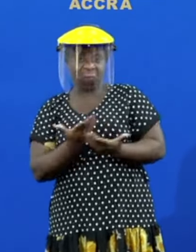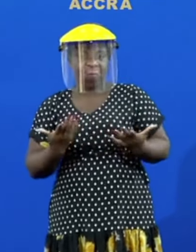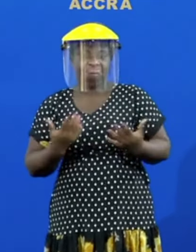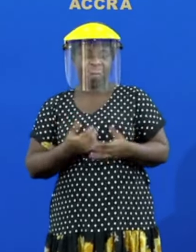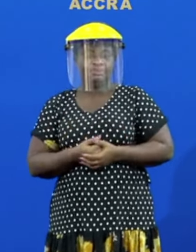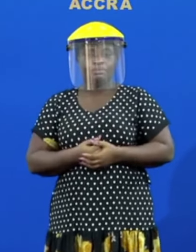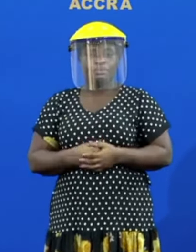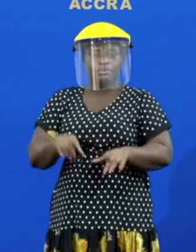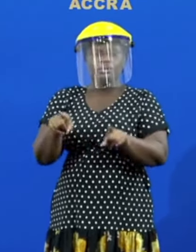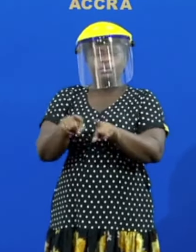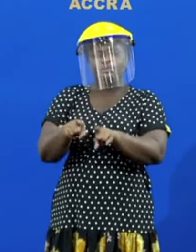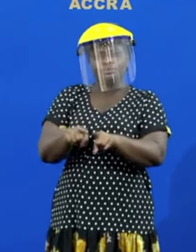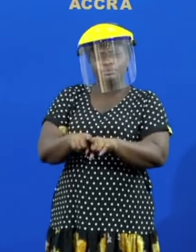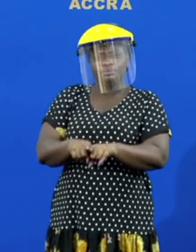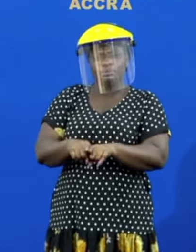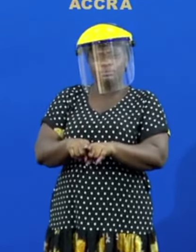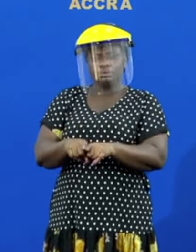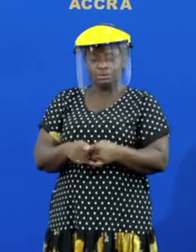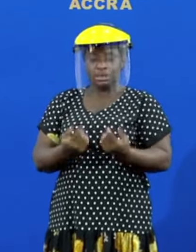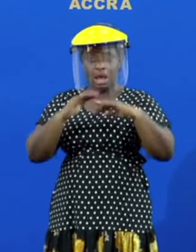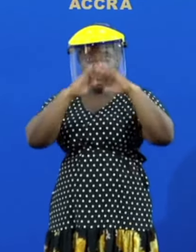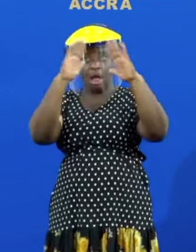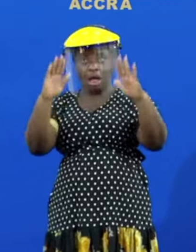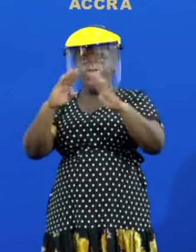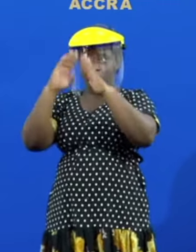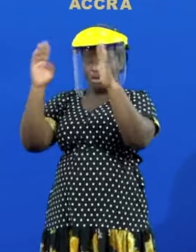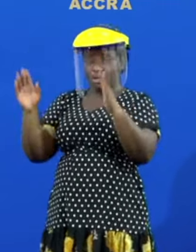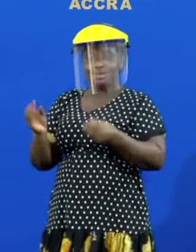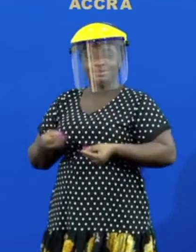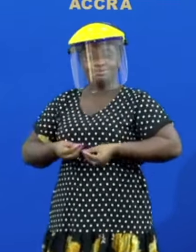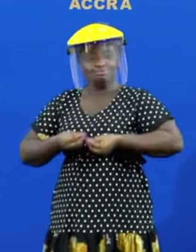and then there's also critical housing that has been provided attached to these